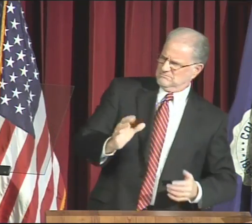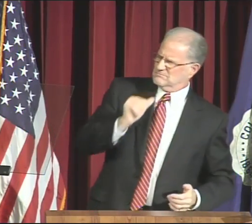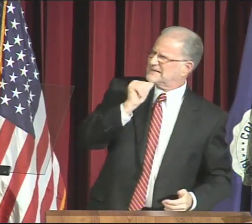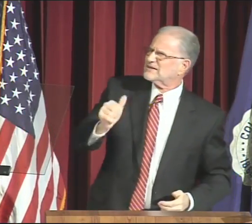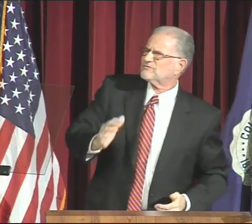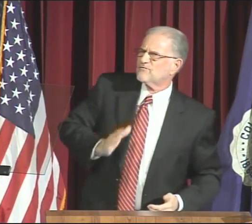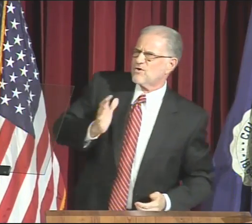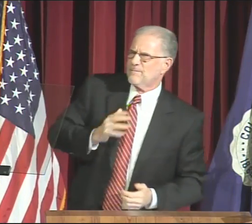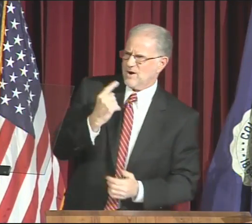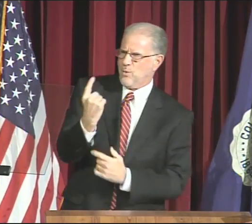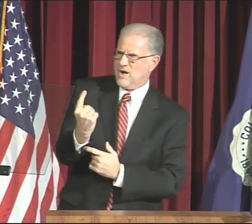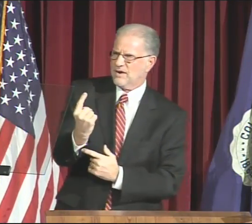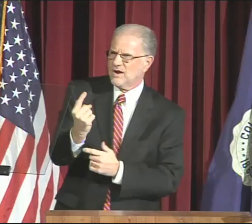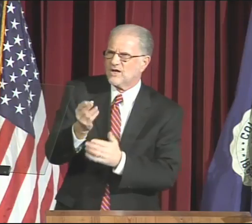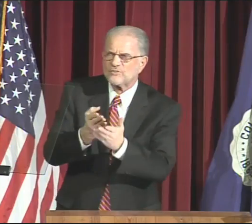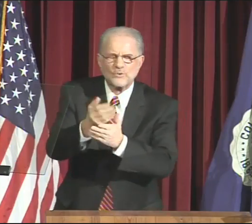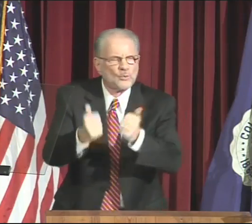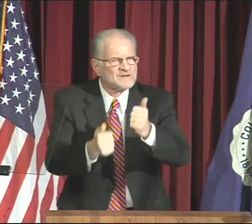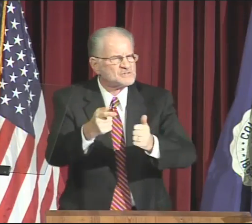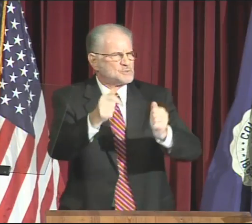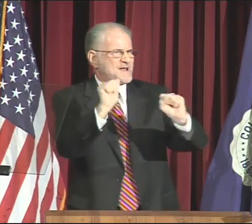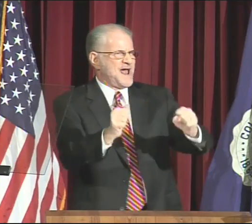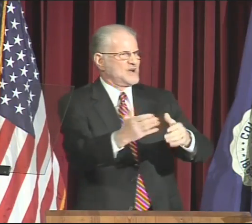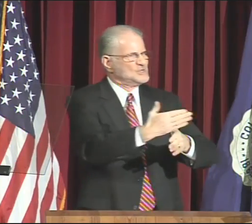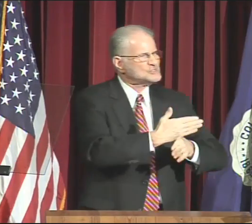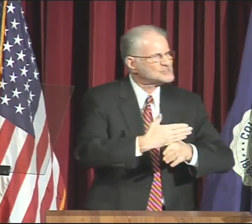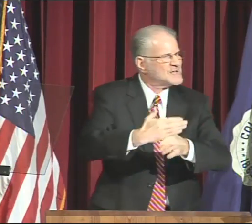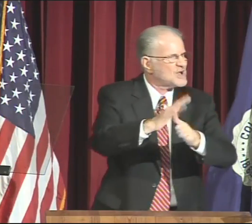It will become another venue -- an informal one --